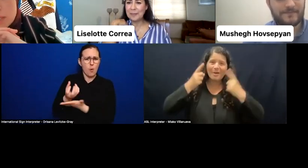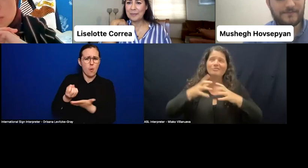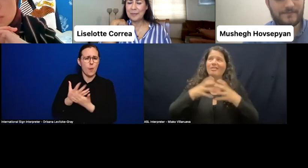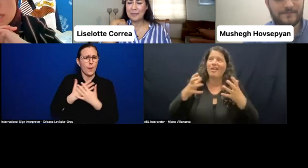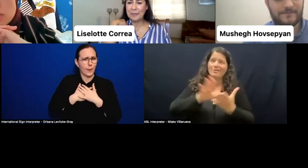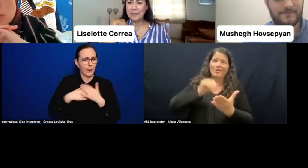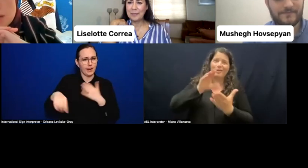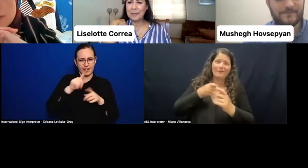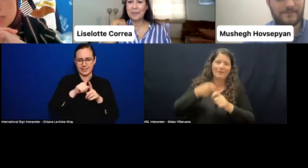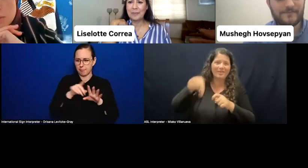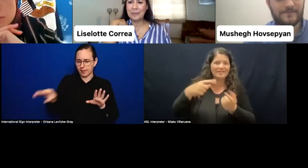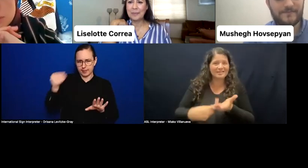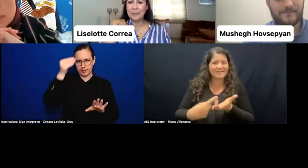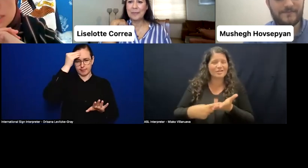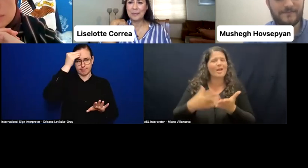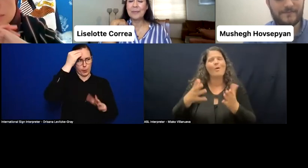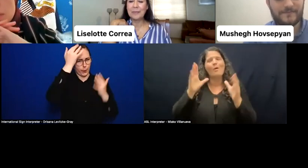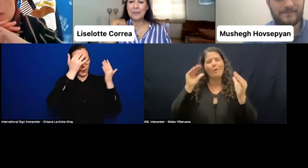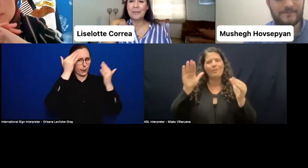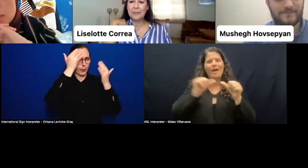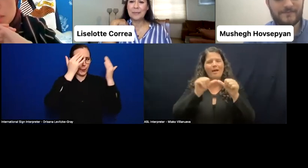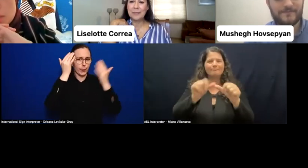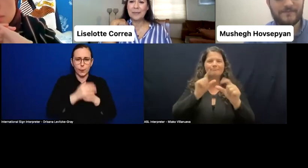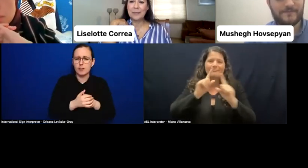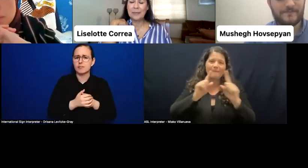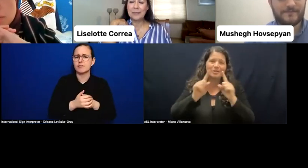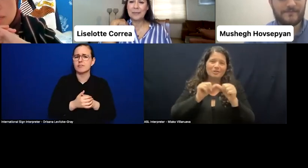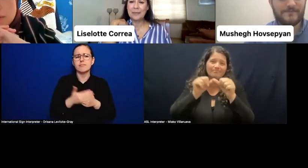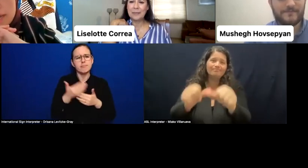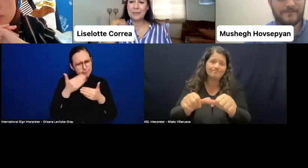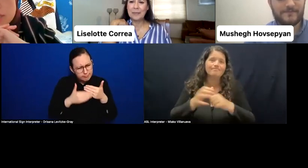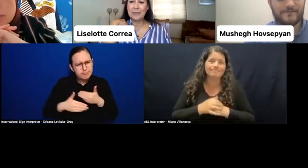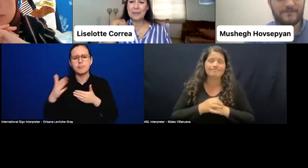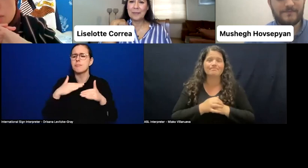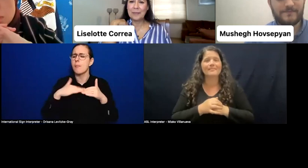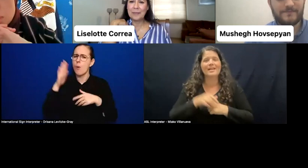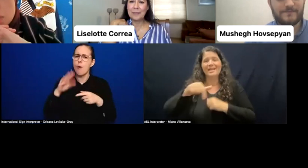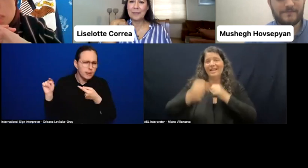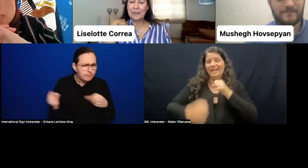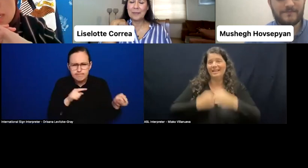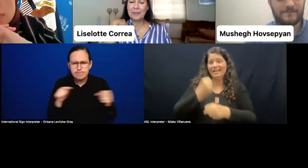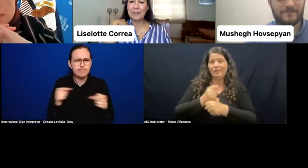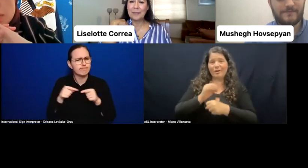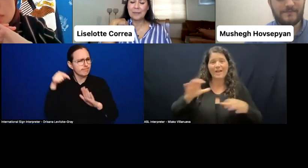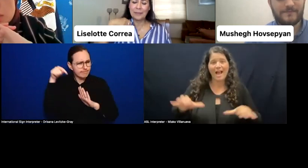And we want to continue the conversation forward. You know, the year of action-- disability inclusive democracy,